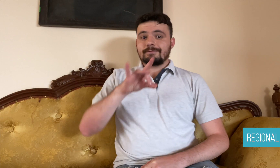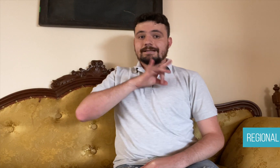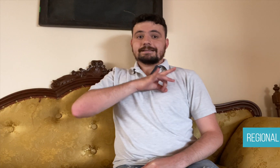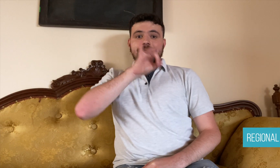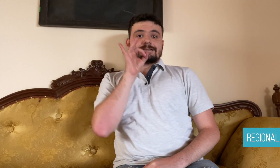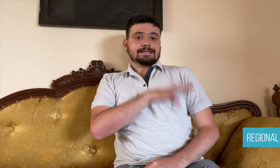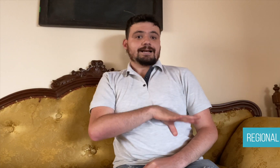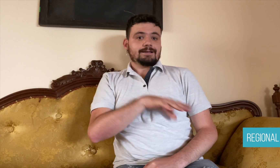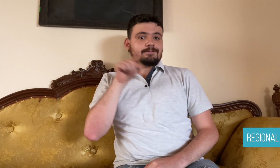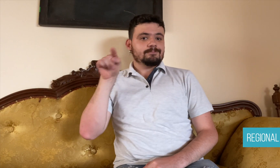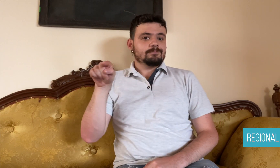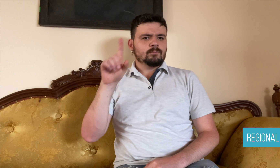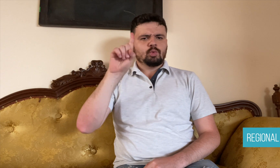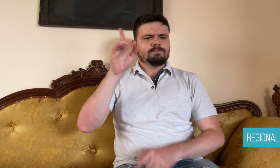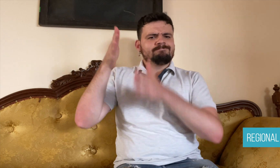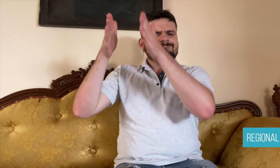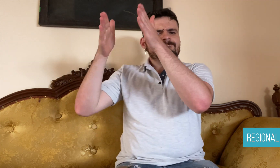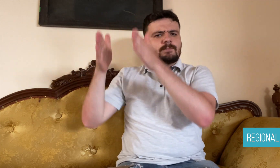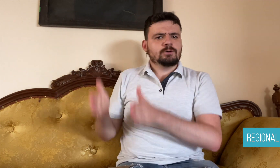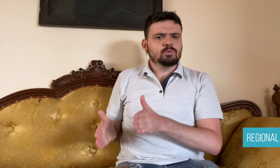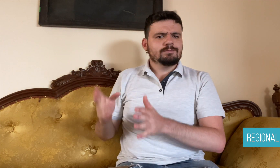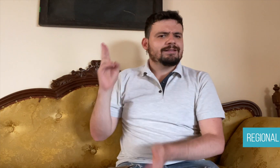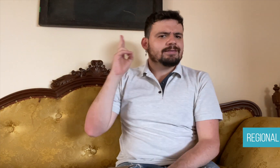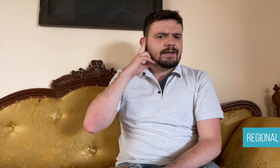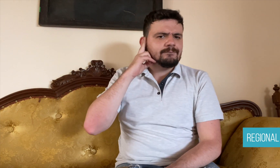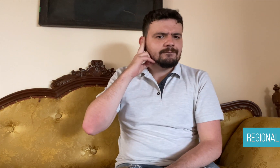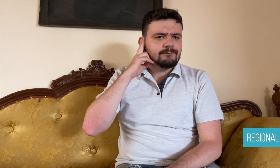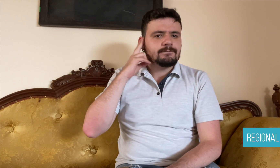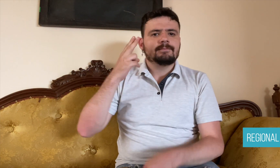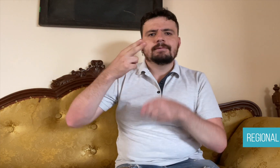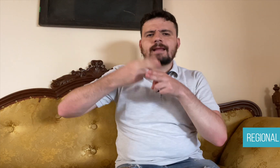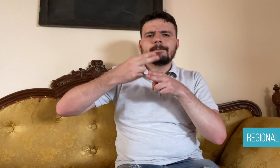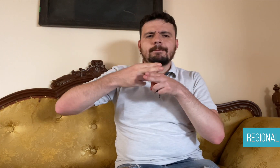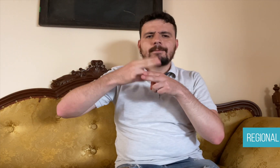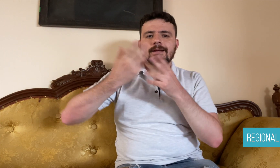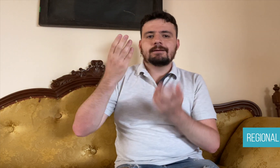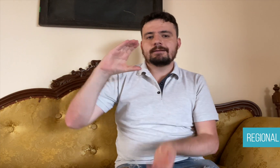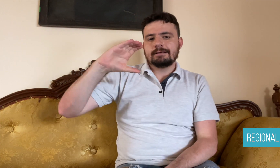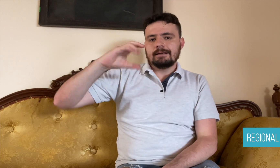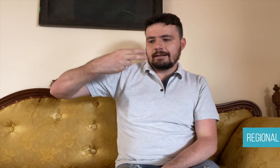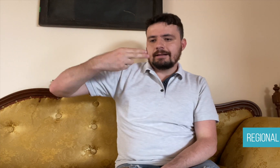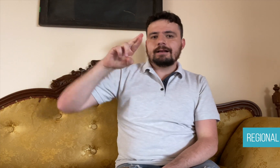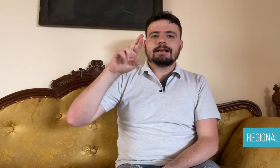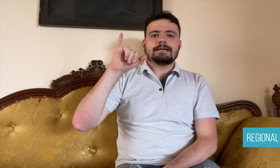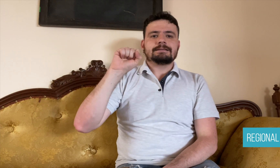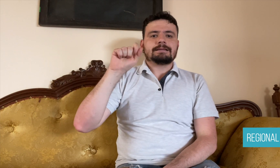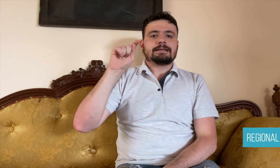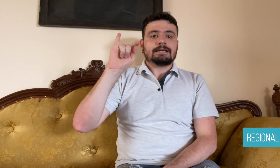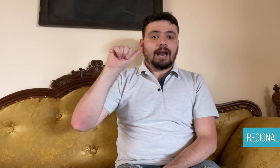In Chile, a Deaf man named Christian Muñoz has always wanted